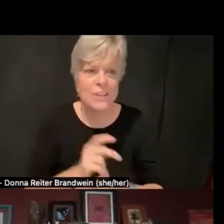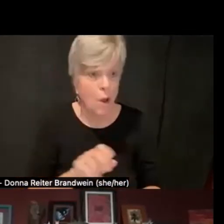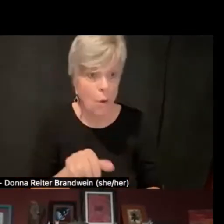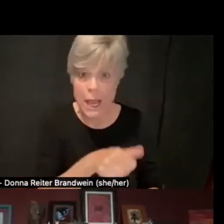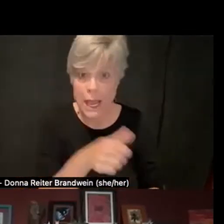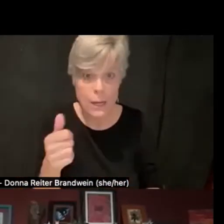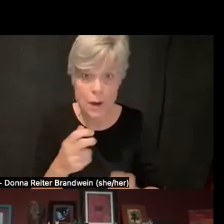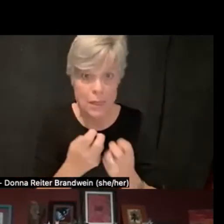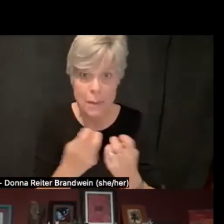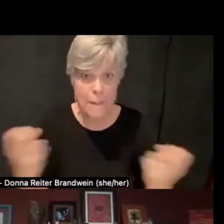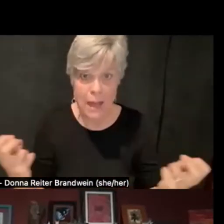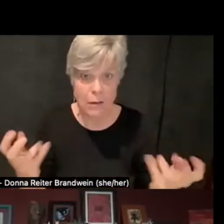go for it.